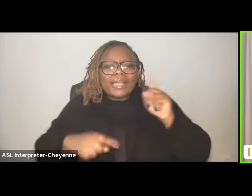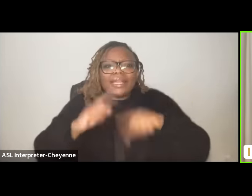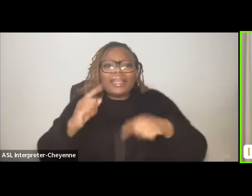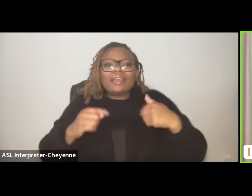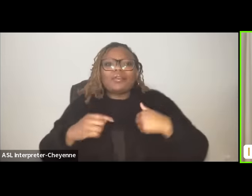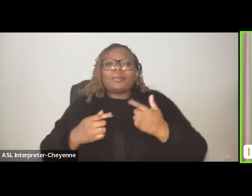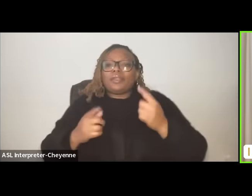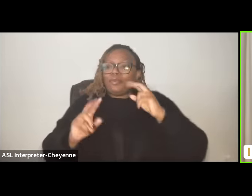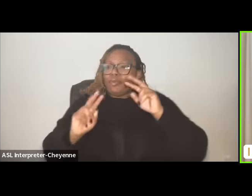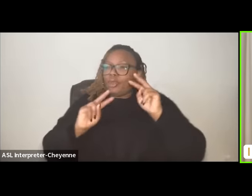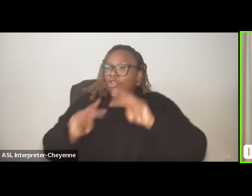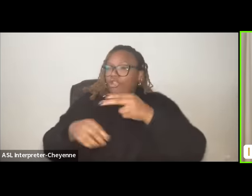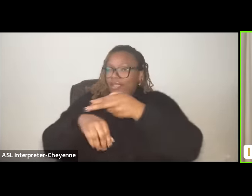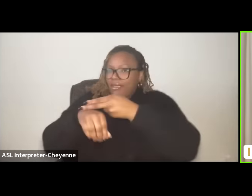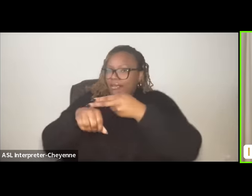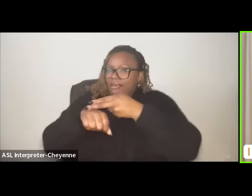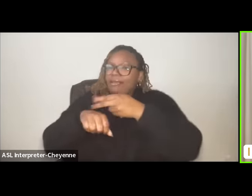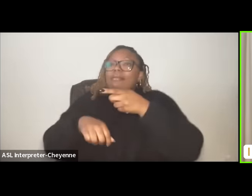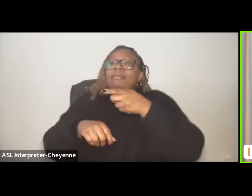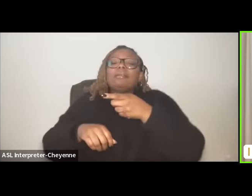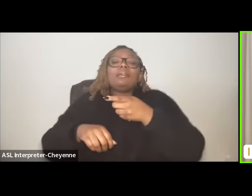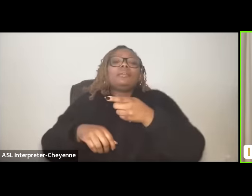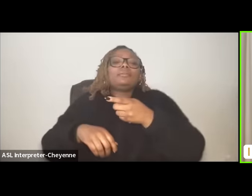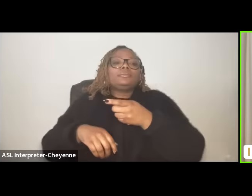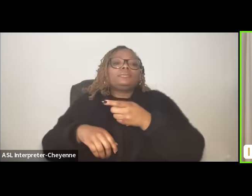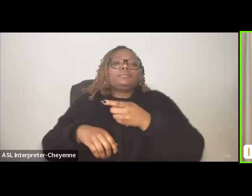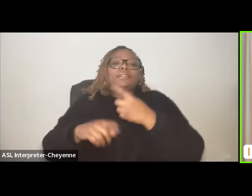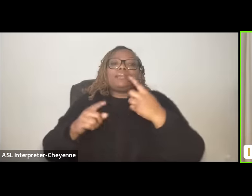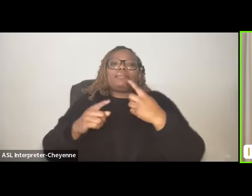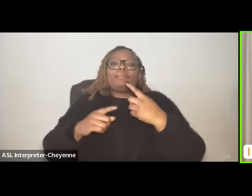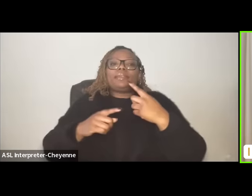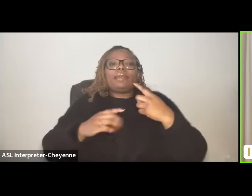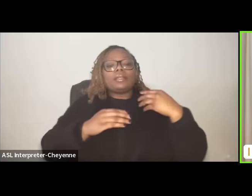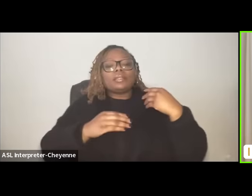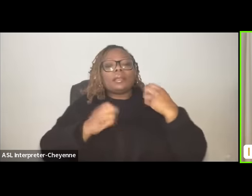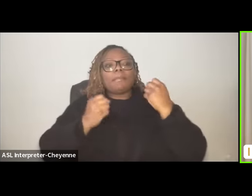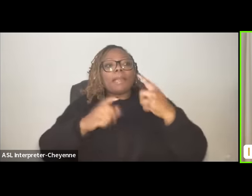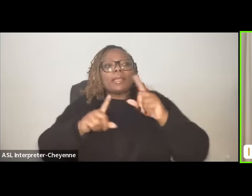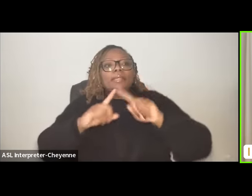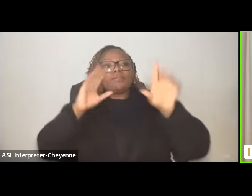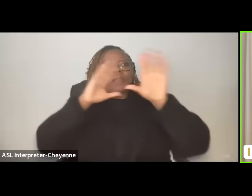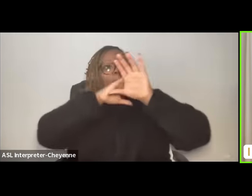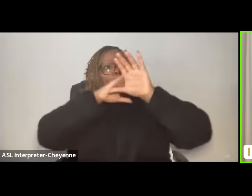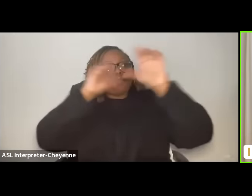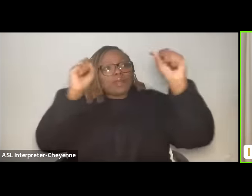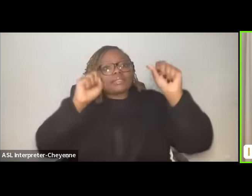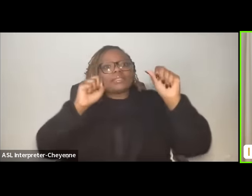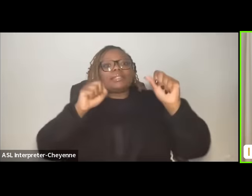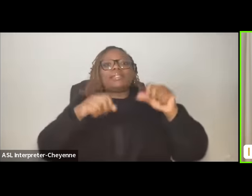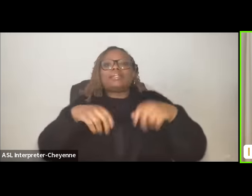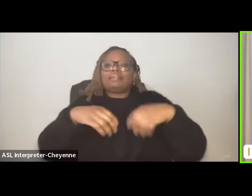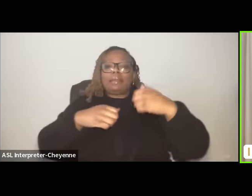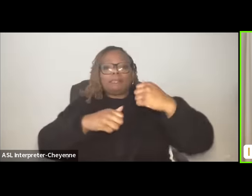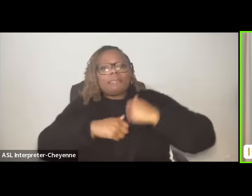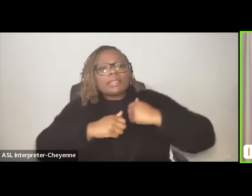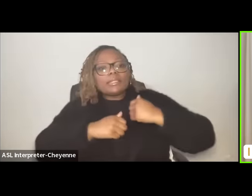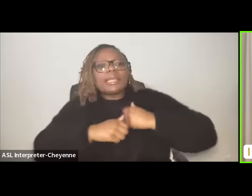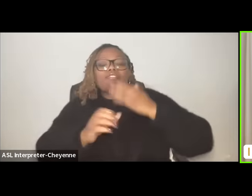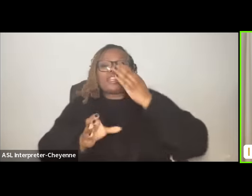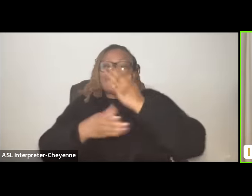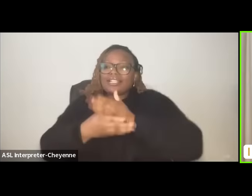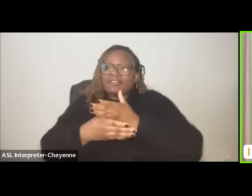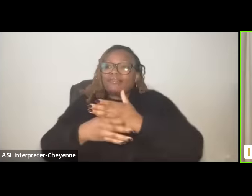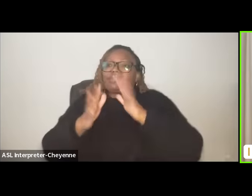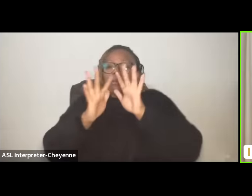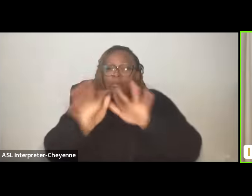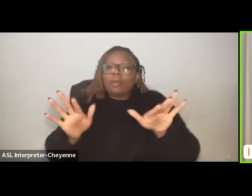because of um a succession of presidents and and U military interventions Etc and the answer is